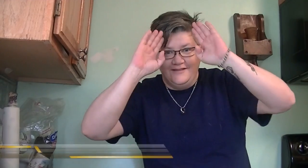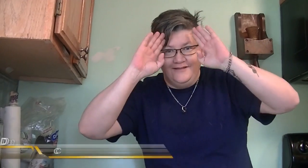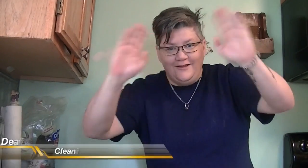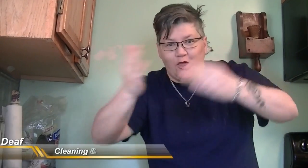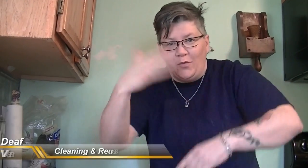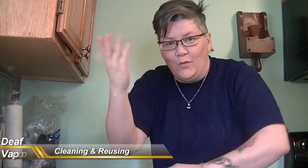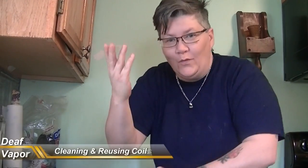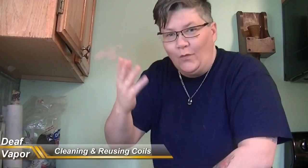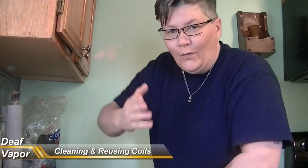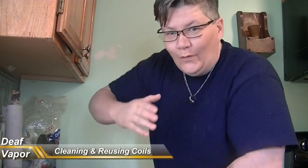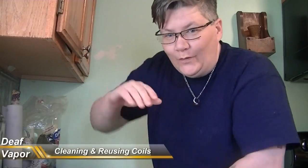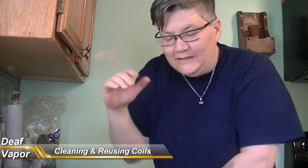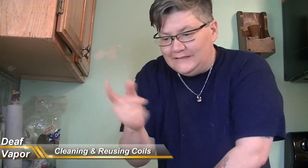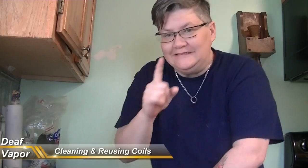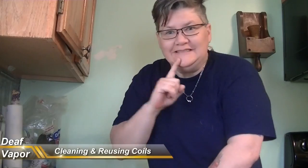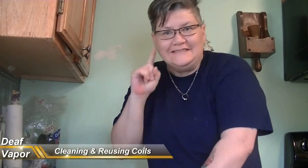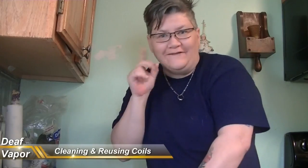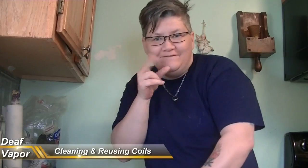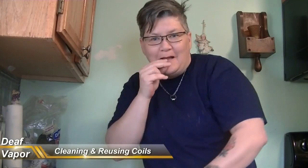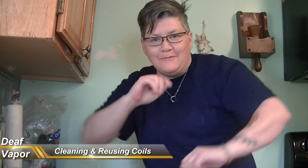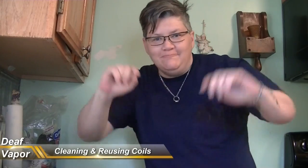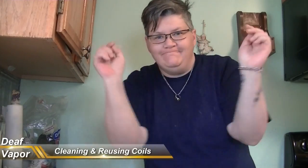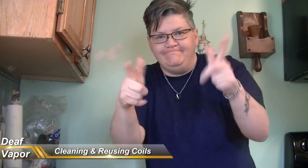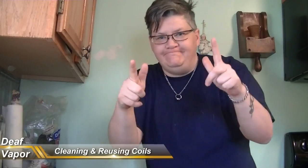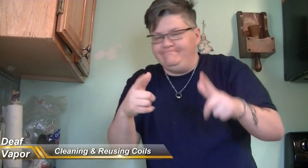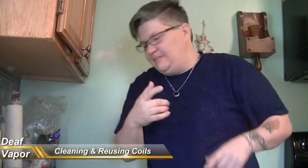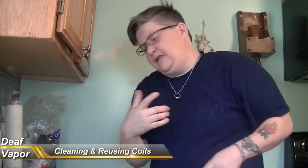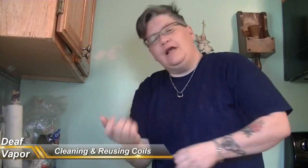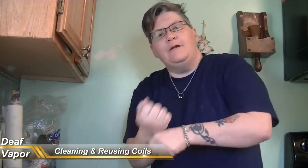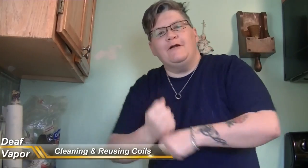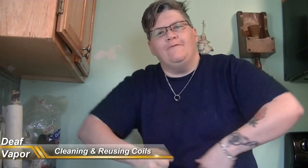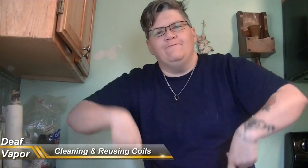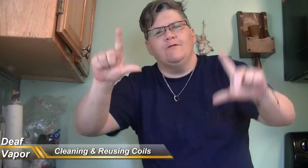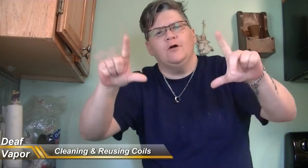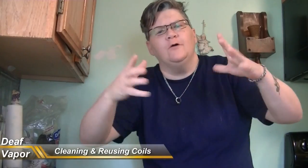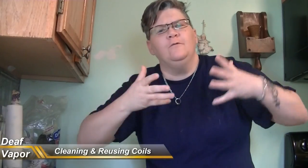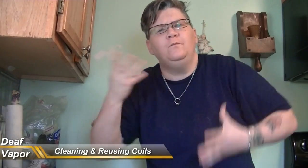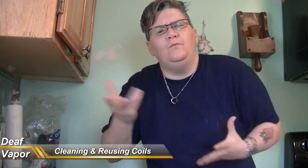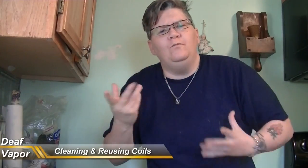Hello Deaf Vapor I'm making a vlog on